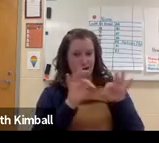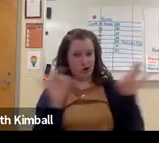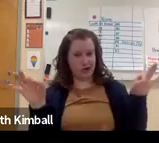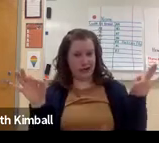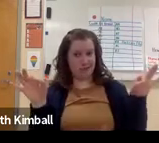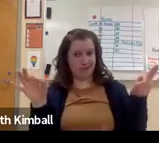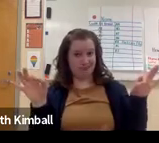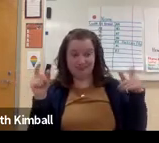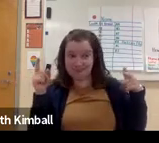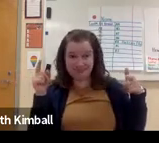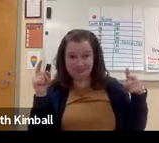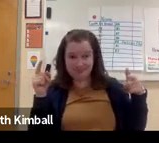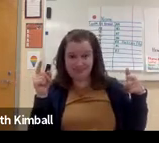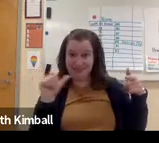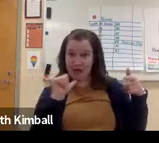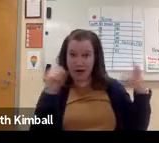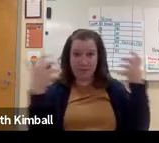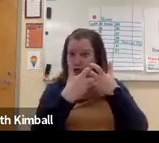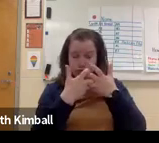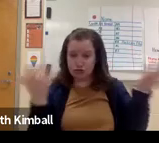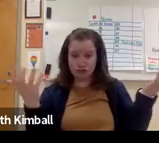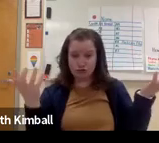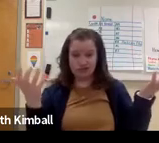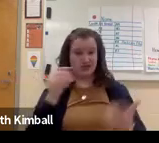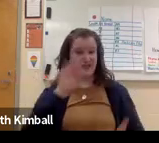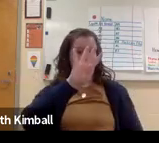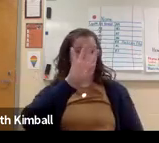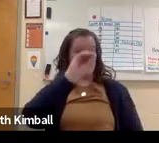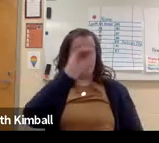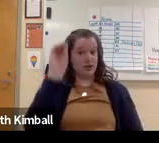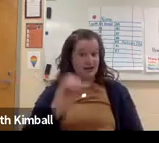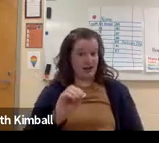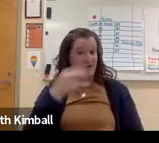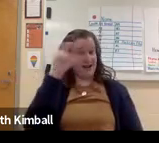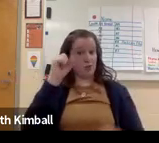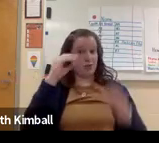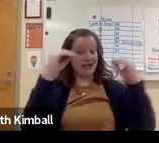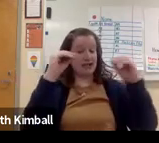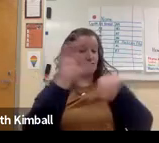20,000 available computing jobs, and only 6,000 graduates.